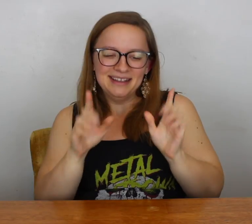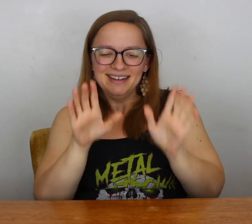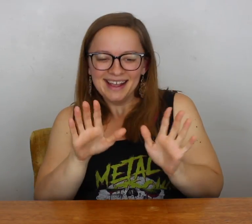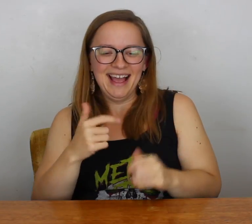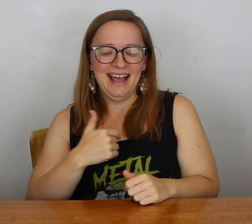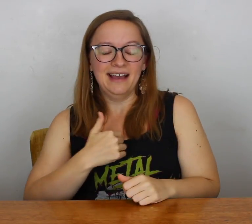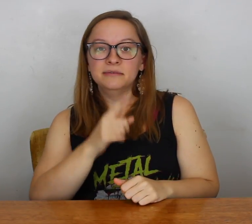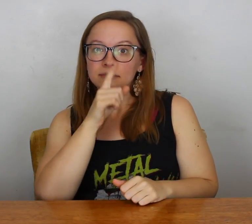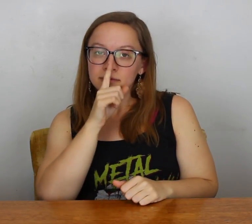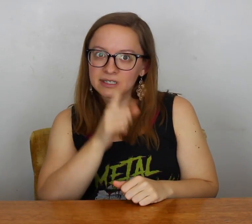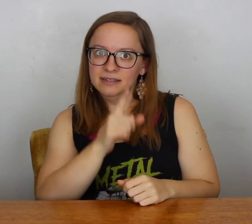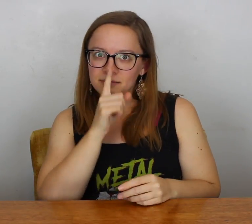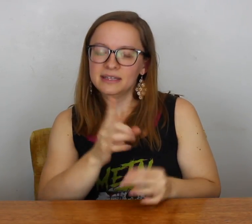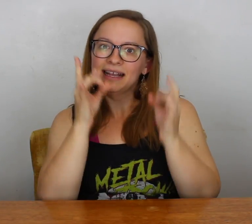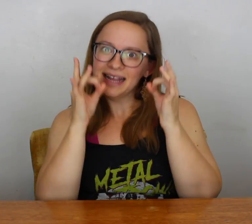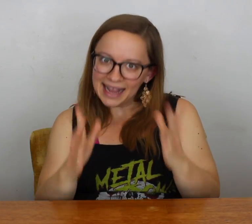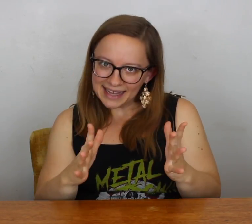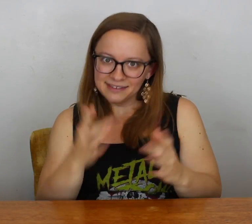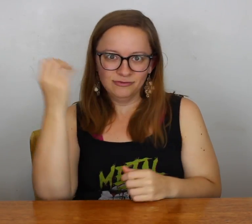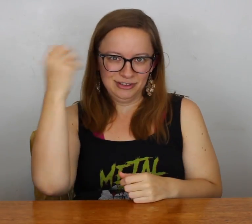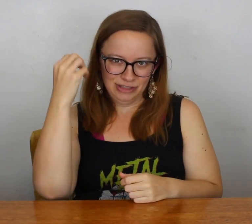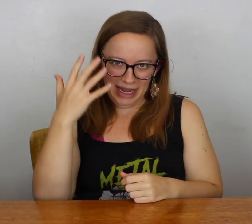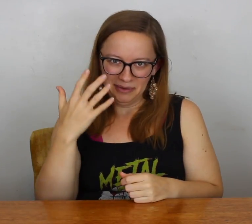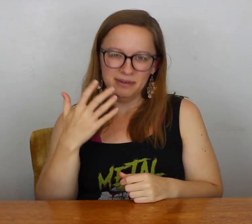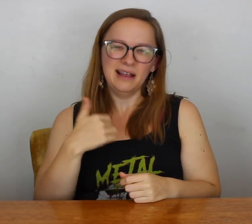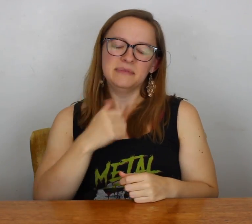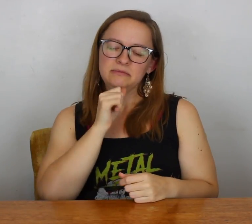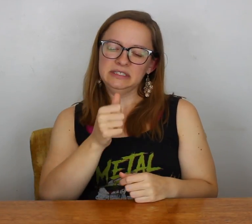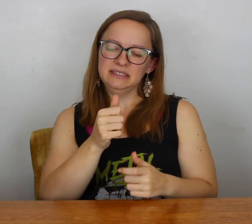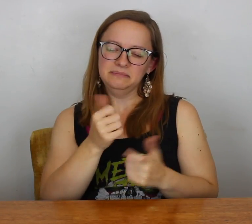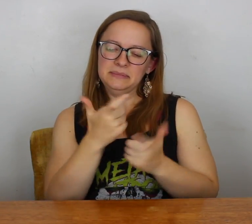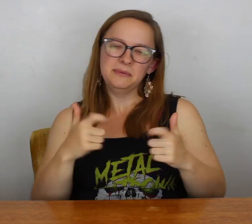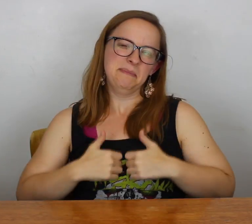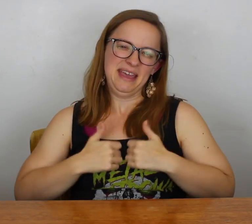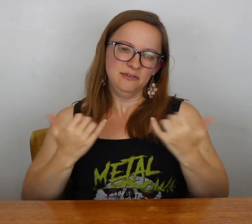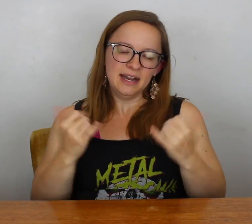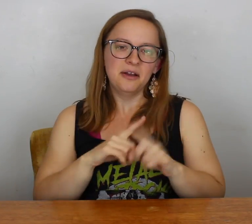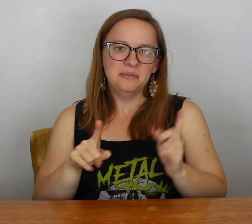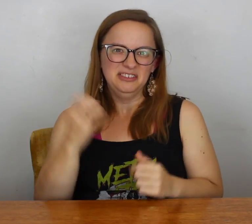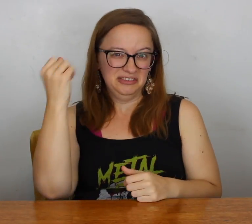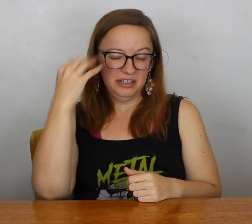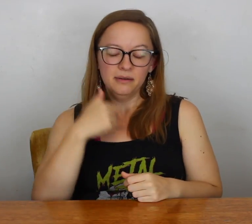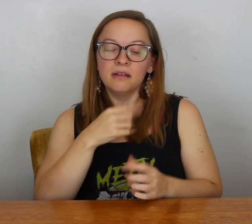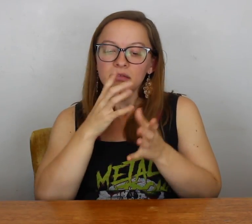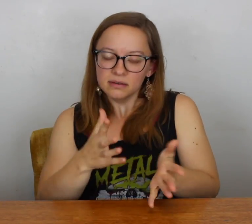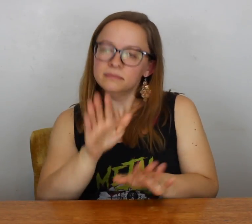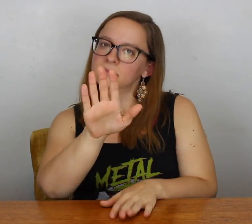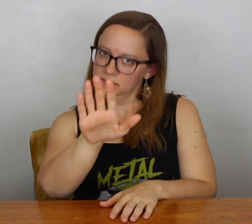Anyways, I really, really hate taking showers. I'm not a big bath person, but I really hate it.